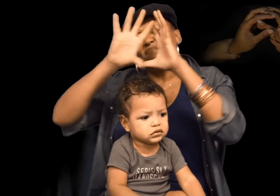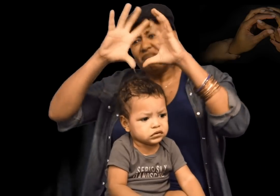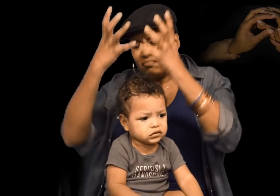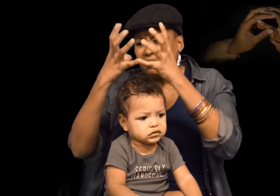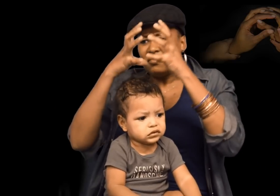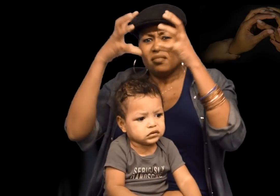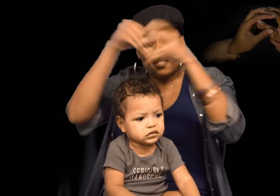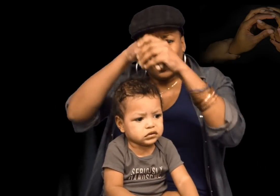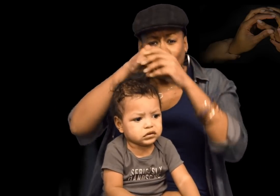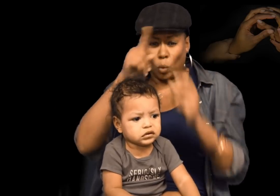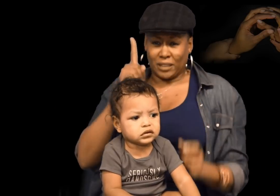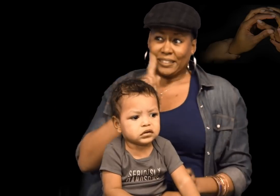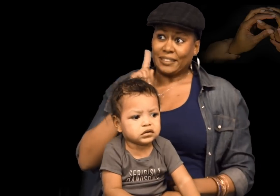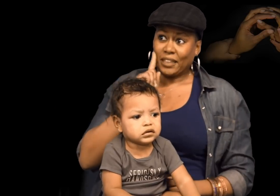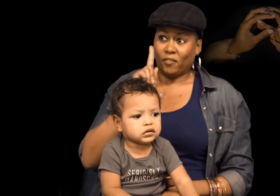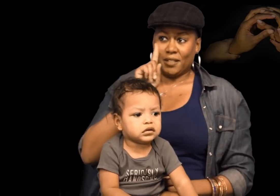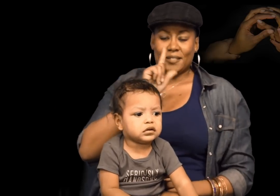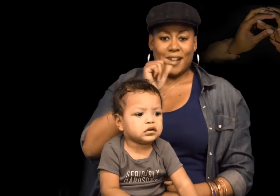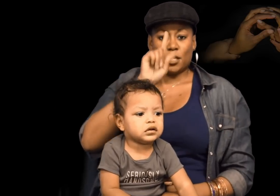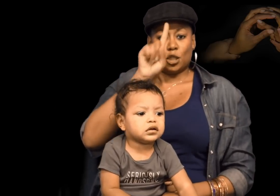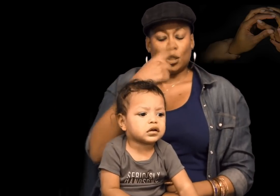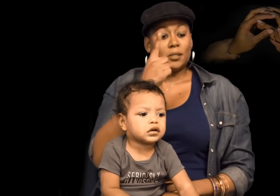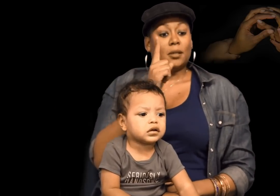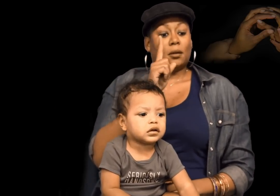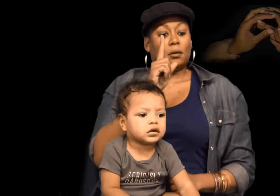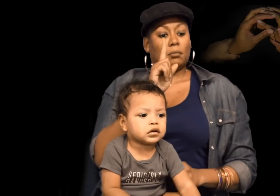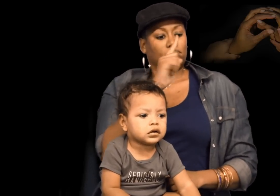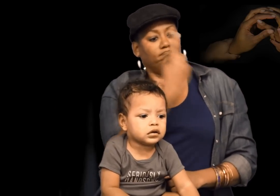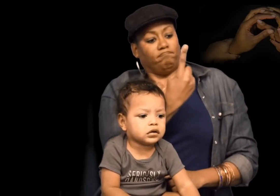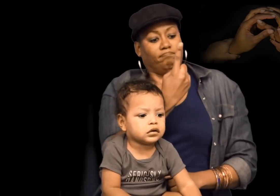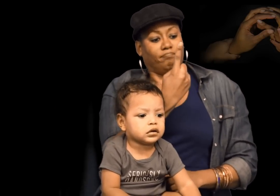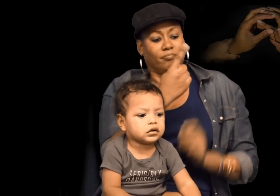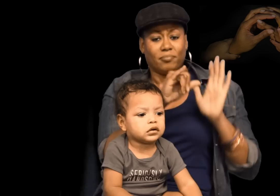There are more identities than just Deaf.